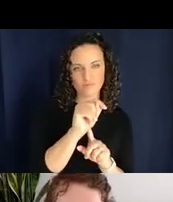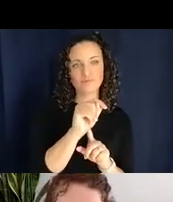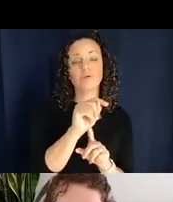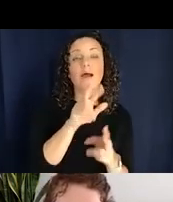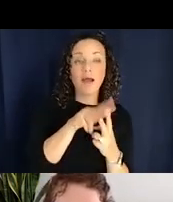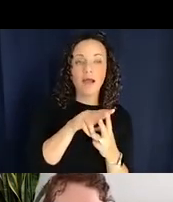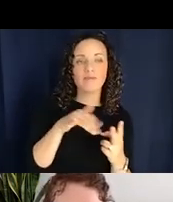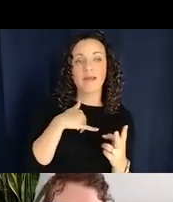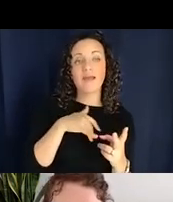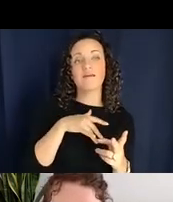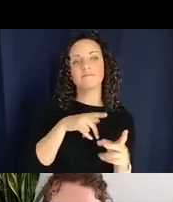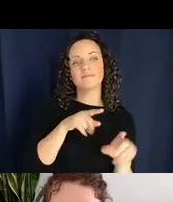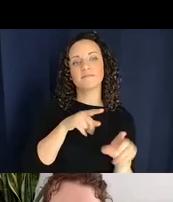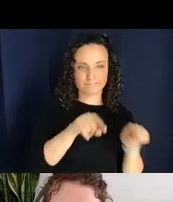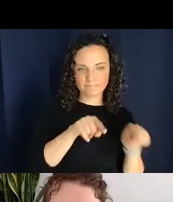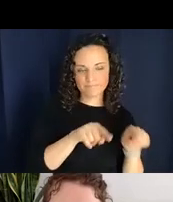depending on how you want to cut the pie.